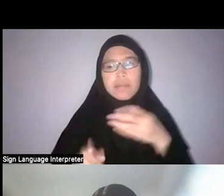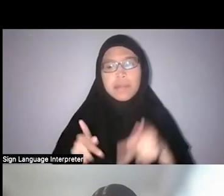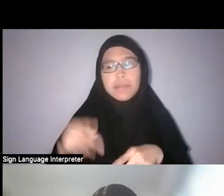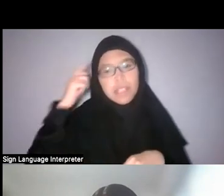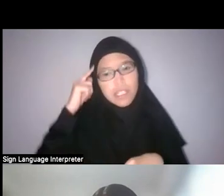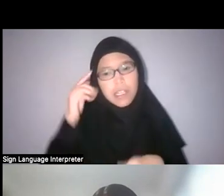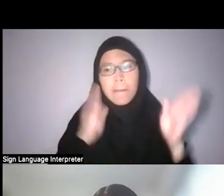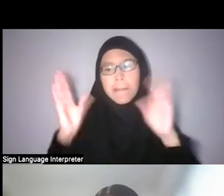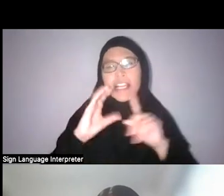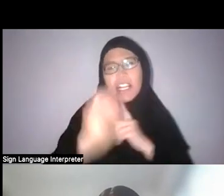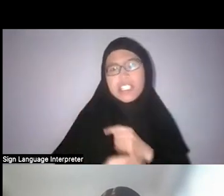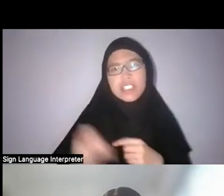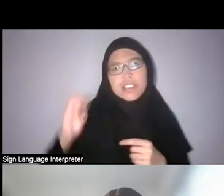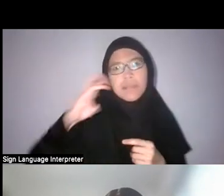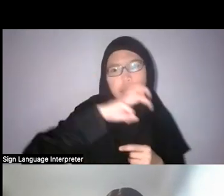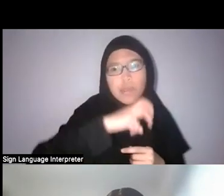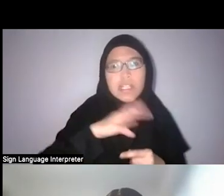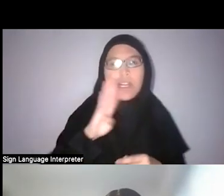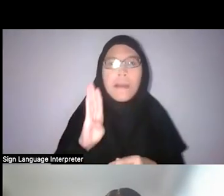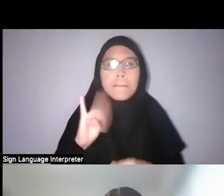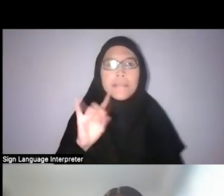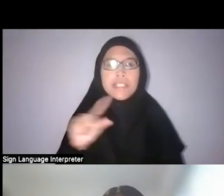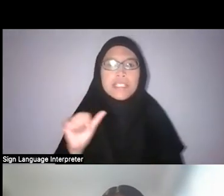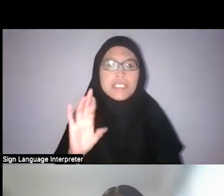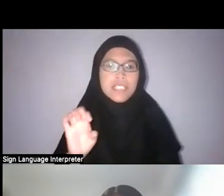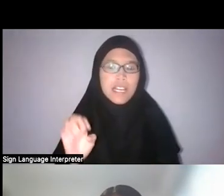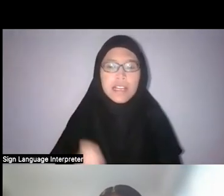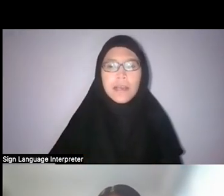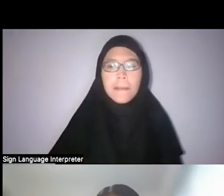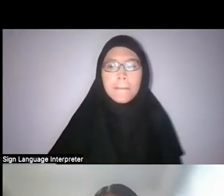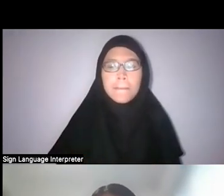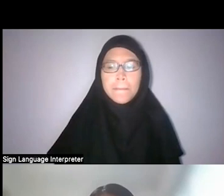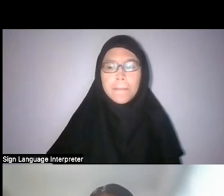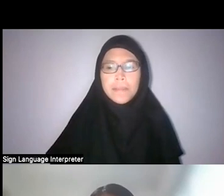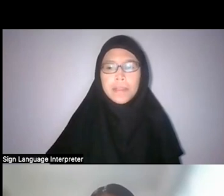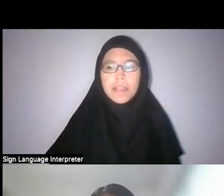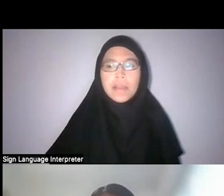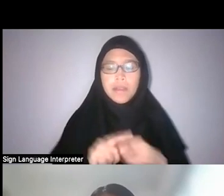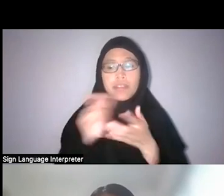But also you’ve written about how colonial scholars themselves—